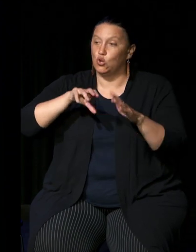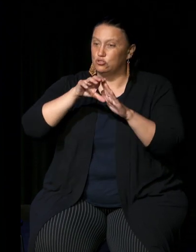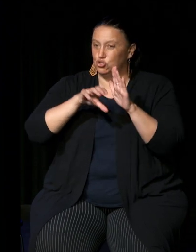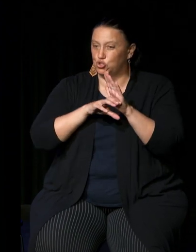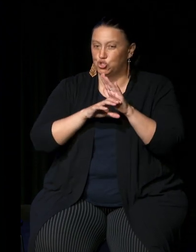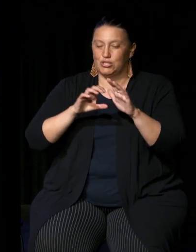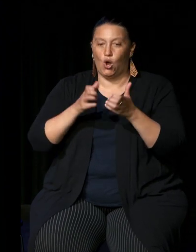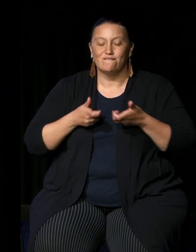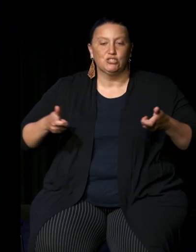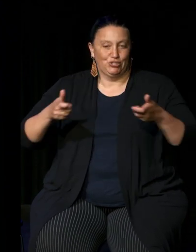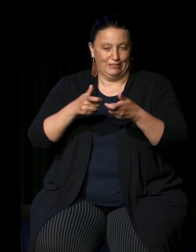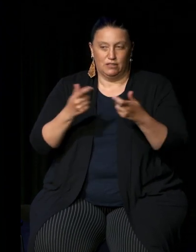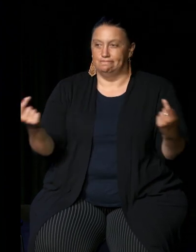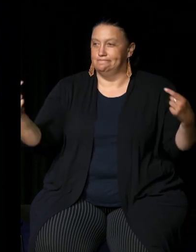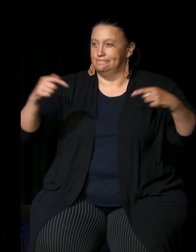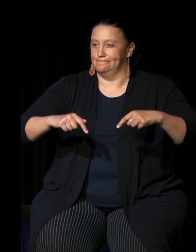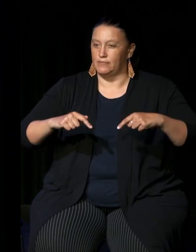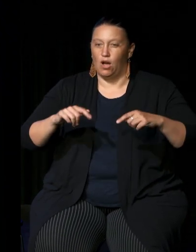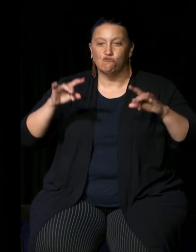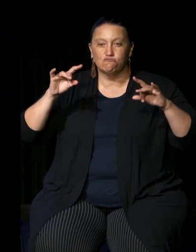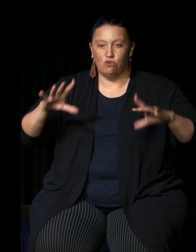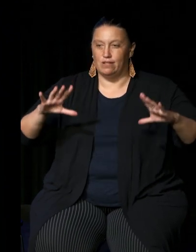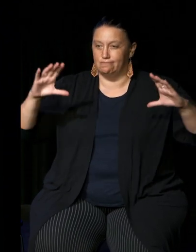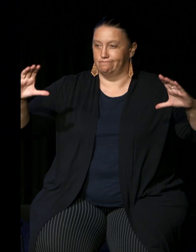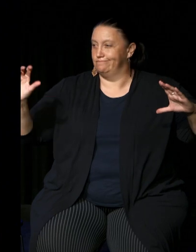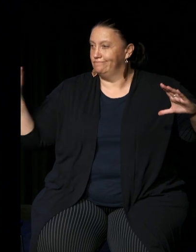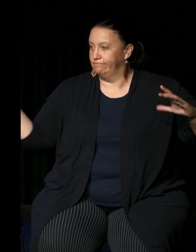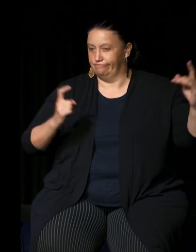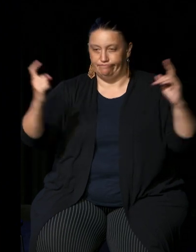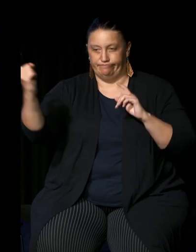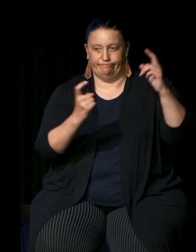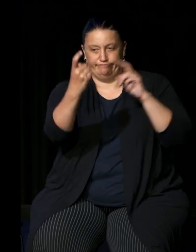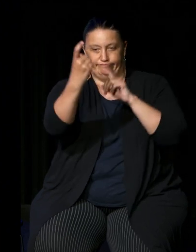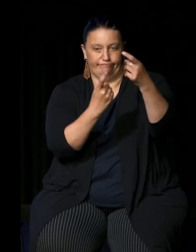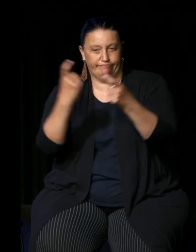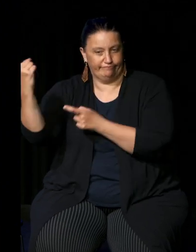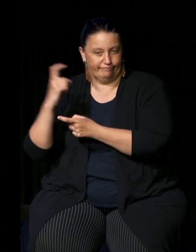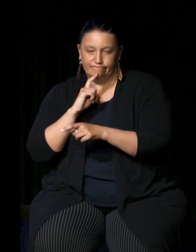Convention, coming from all parts of the Southern Sky make this statement from the heart.